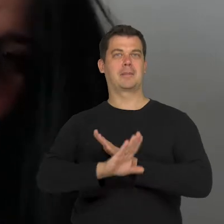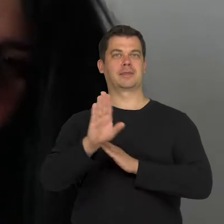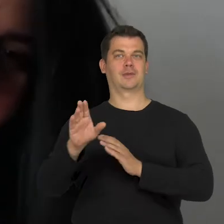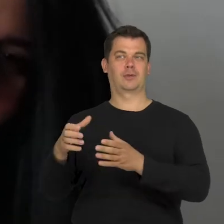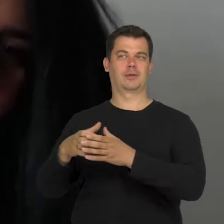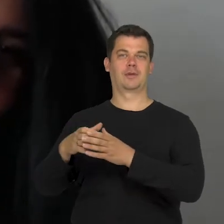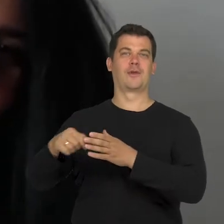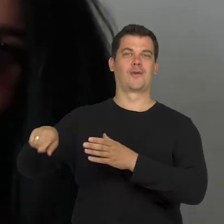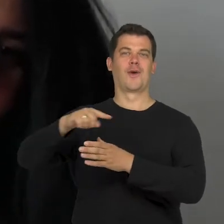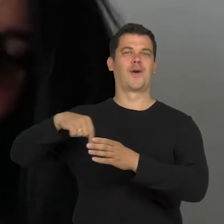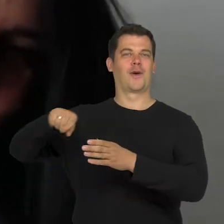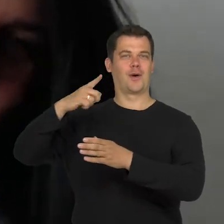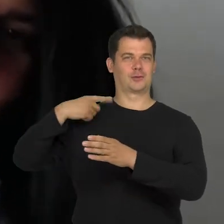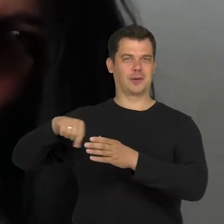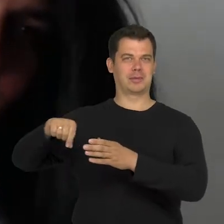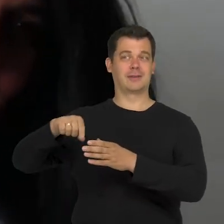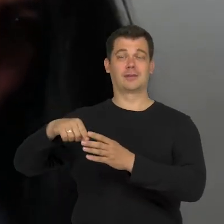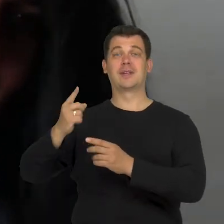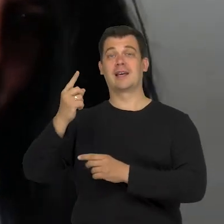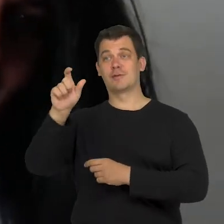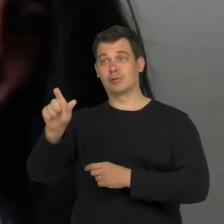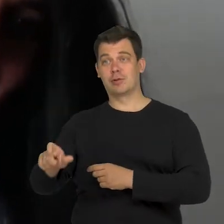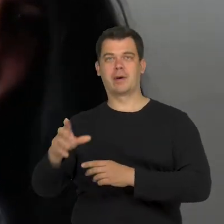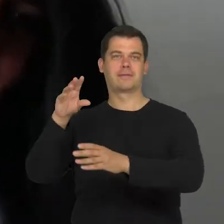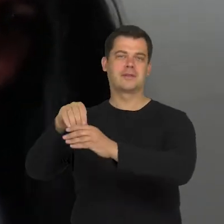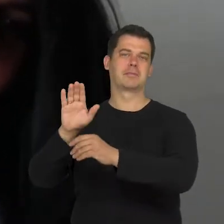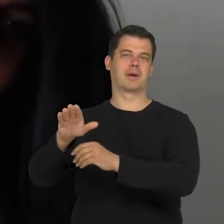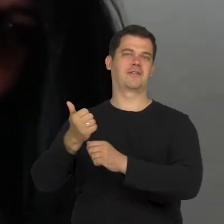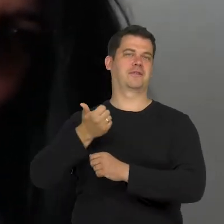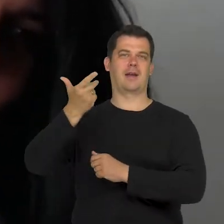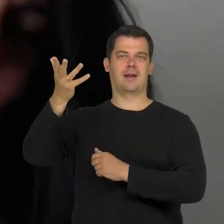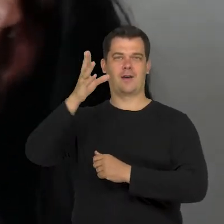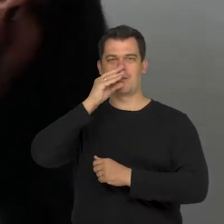or maybe multiple images because sometimes one person combines many rejected pictures in his or her image.